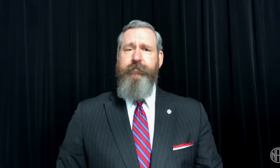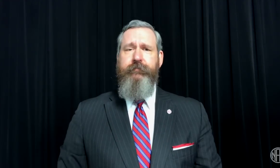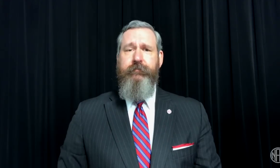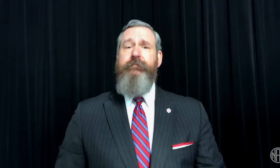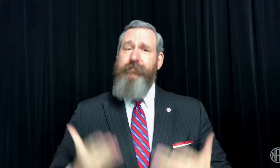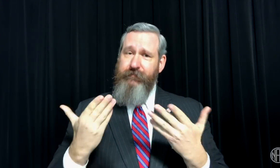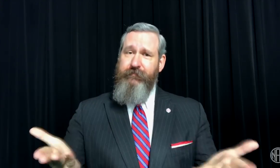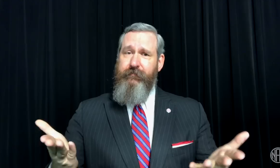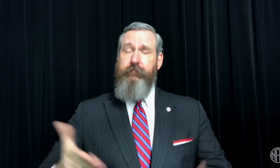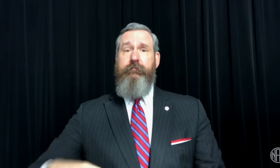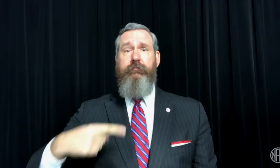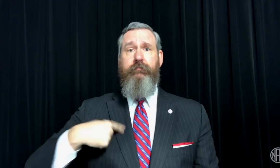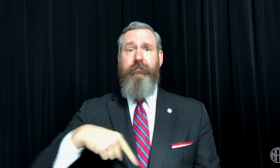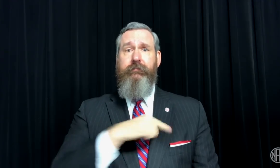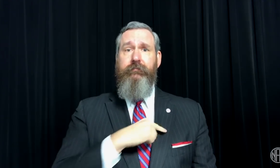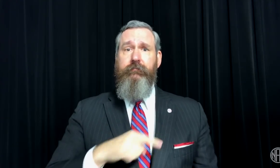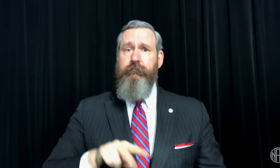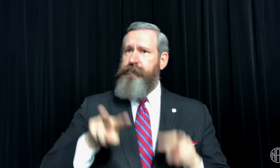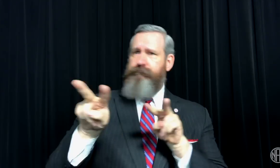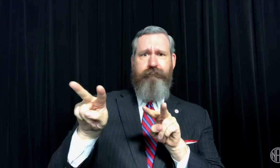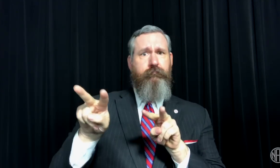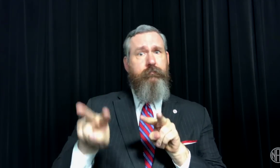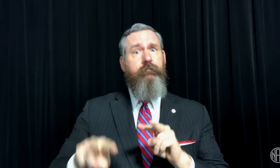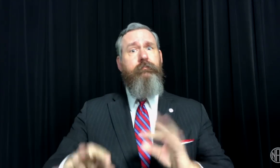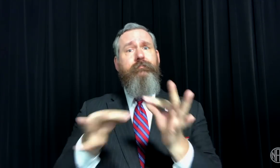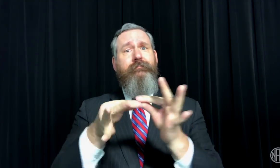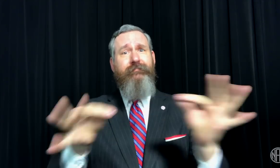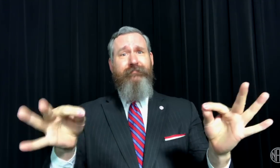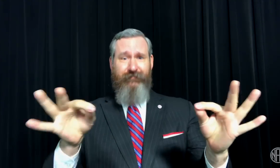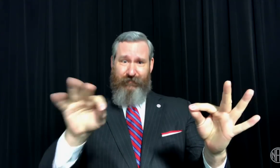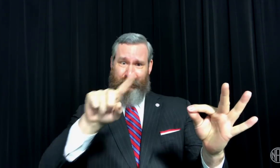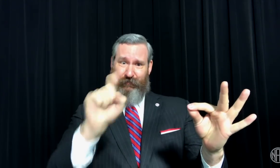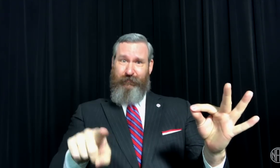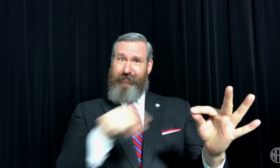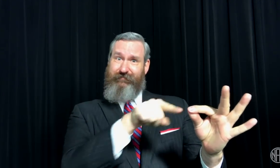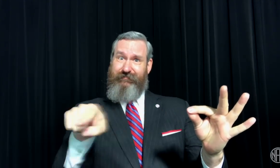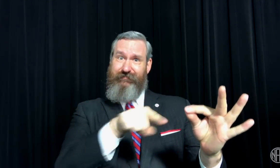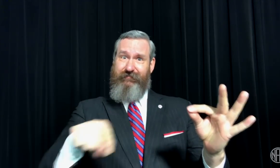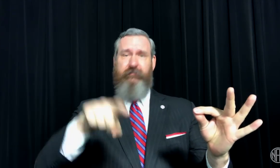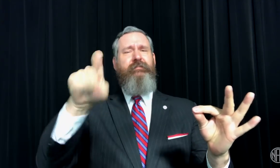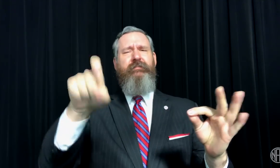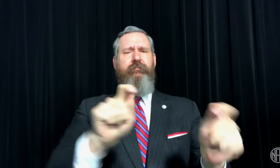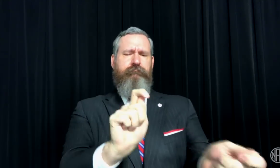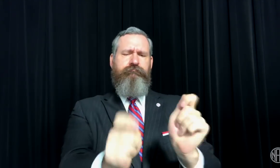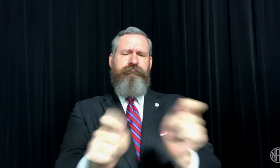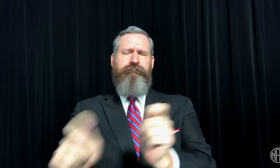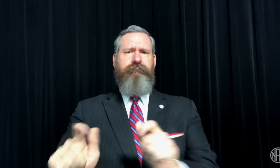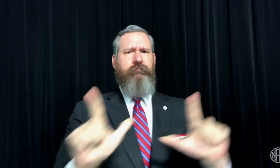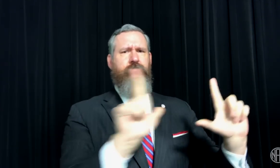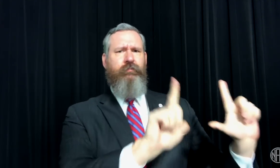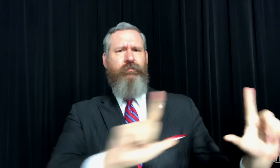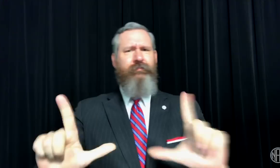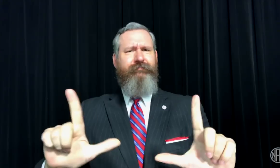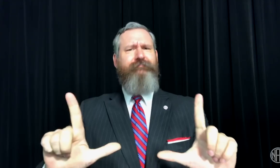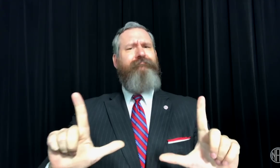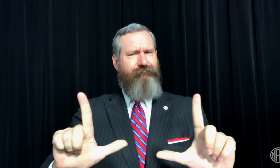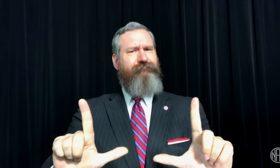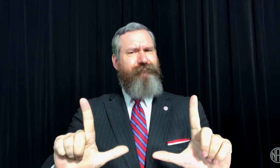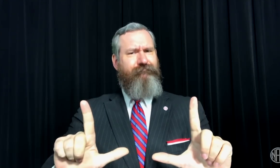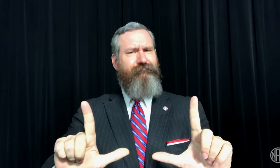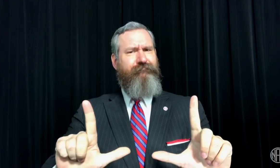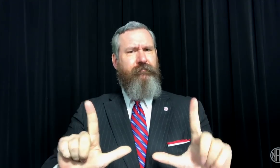As a result, we had to reframe the issue to generate the necessary support for this initiative.